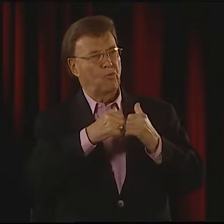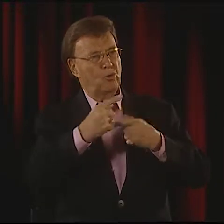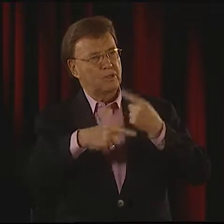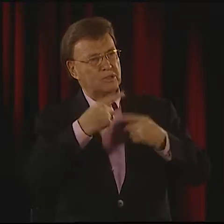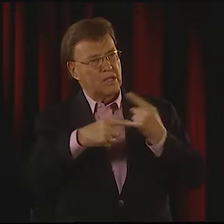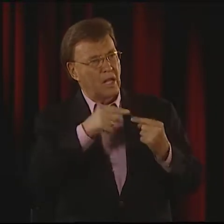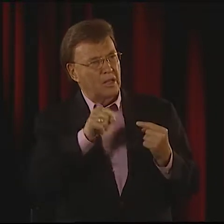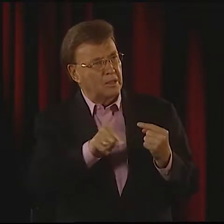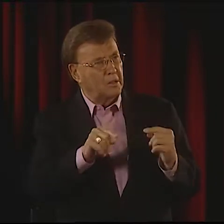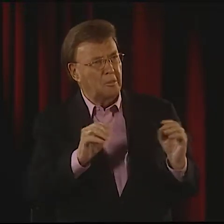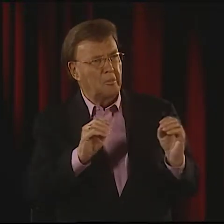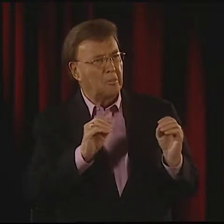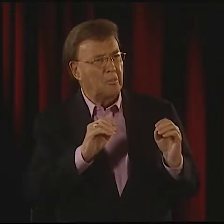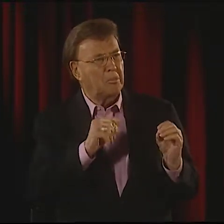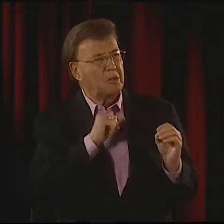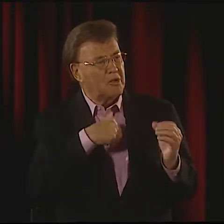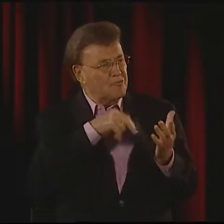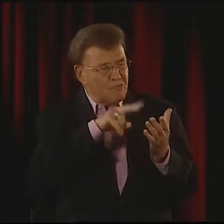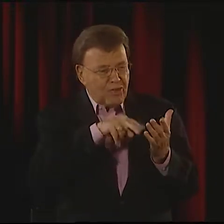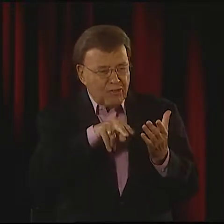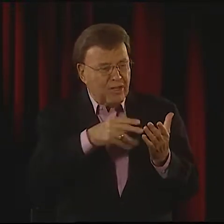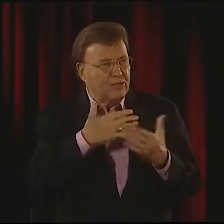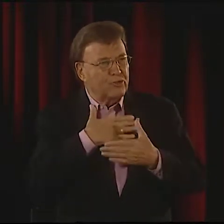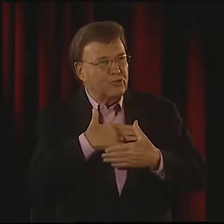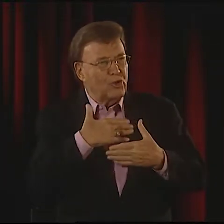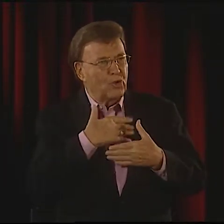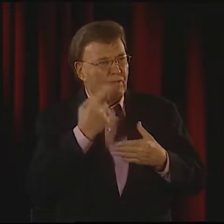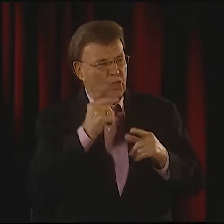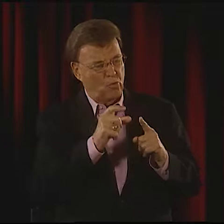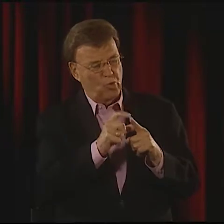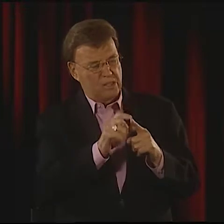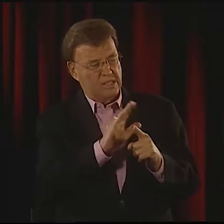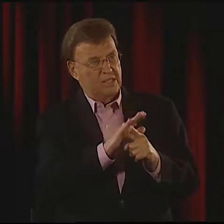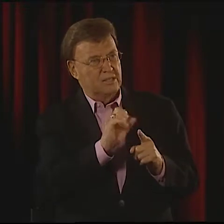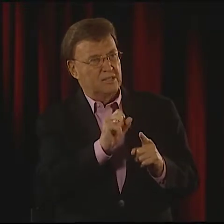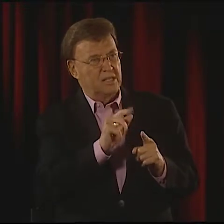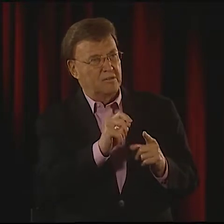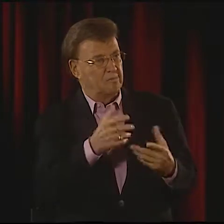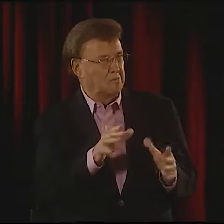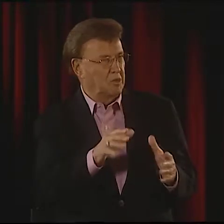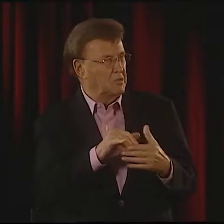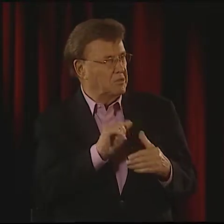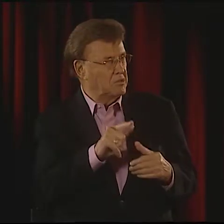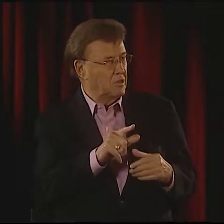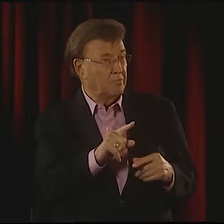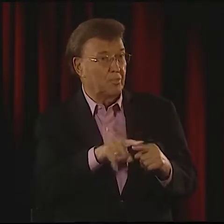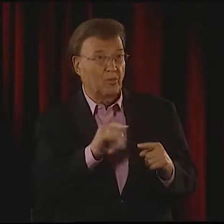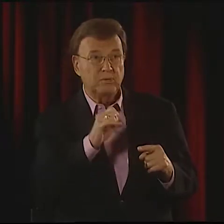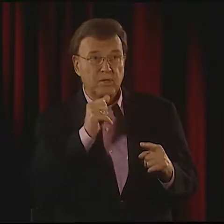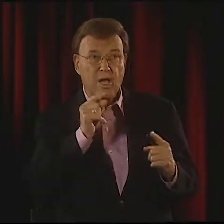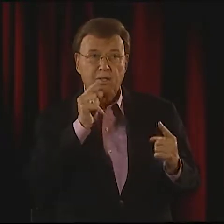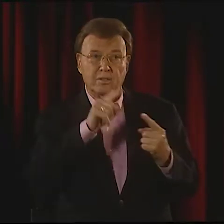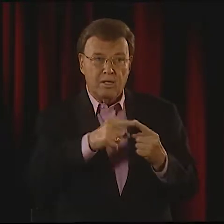OR SHOWED ME HOW TO SIGN IT. I JUST READ IT AND ENJOYED IT FOR THE WORDS THEMSELVES.